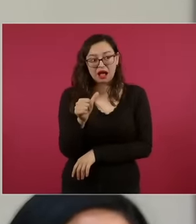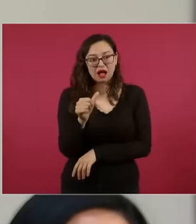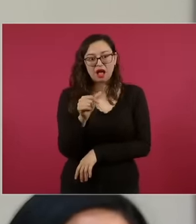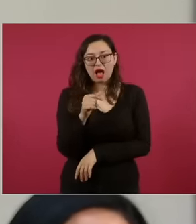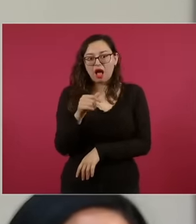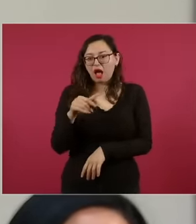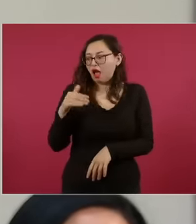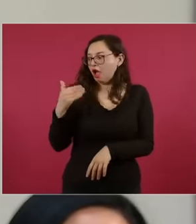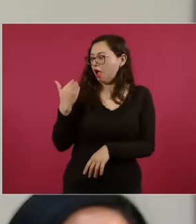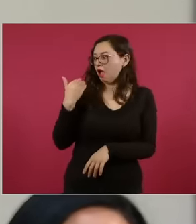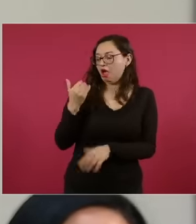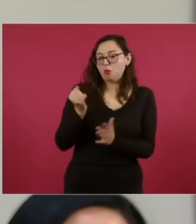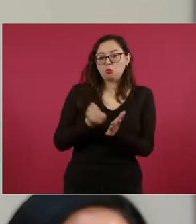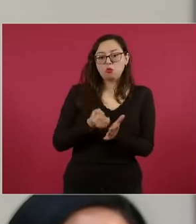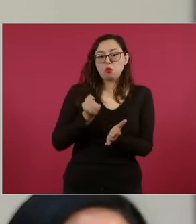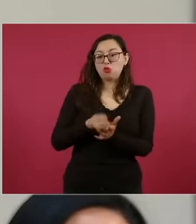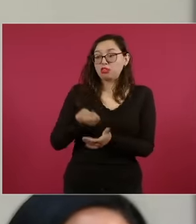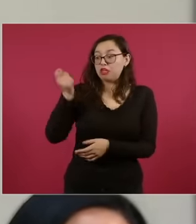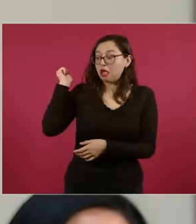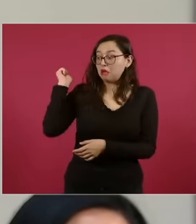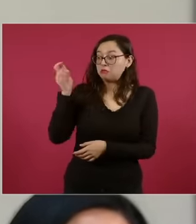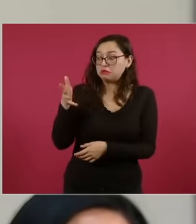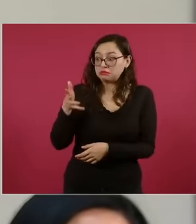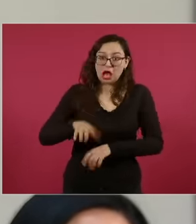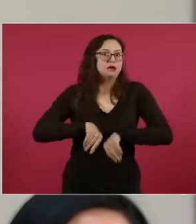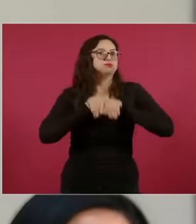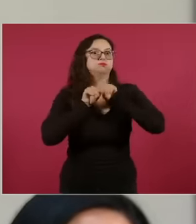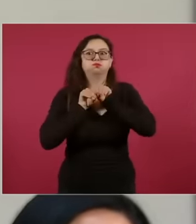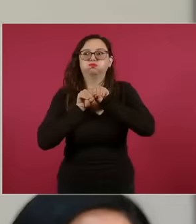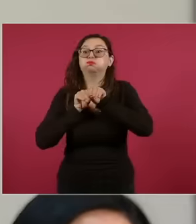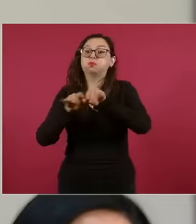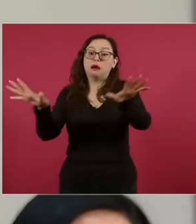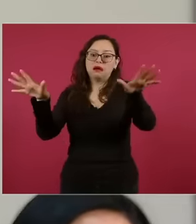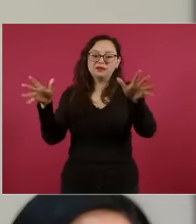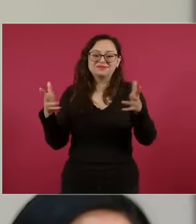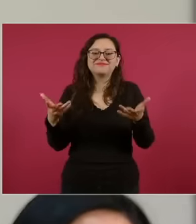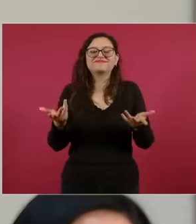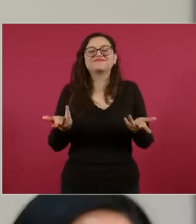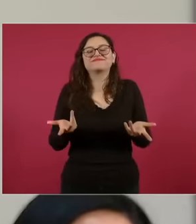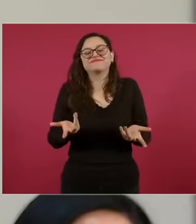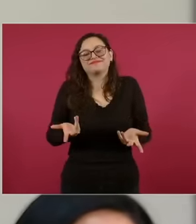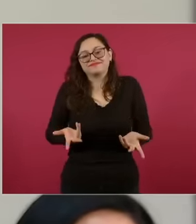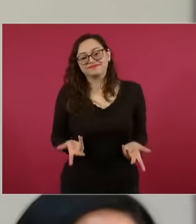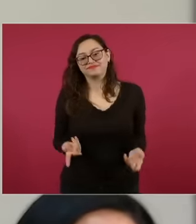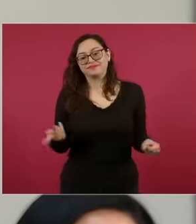tax administration service announced that his Salinas group companies owe 63,000